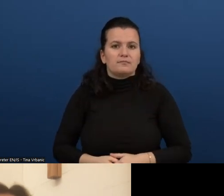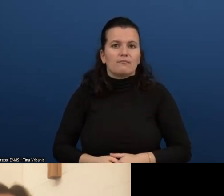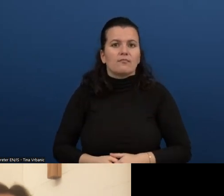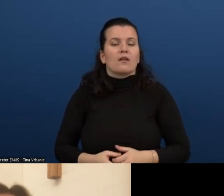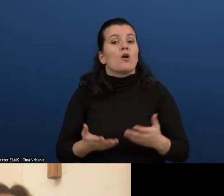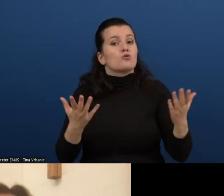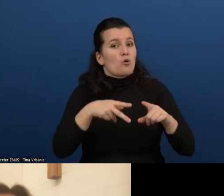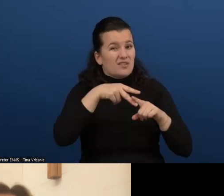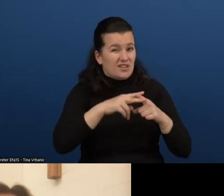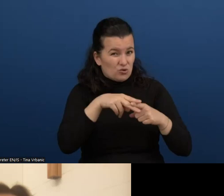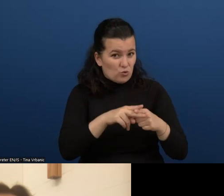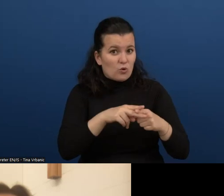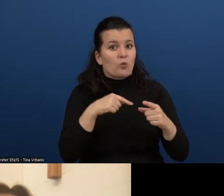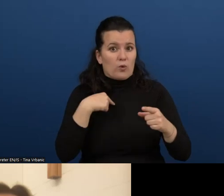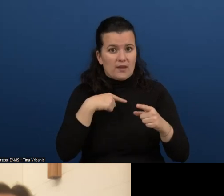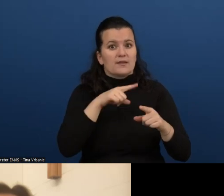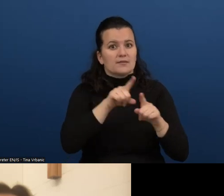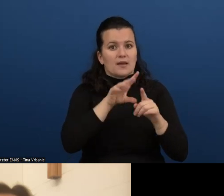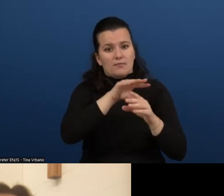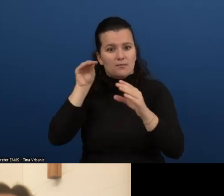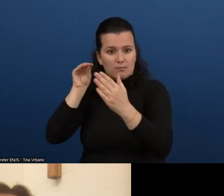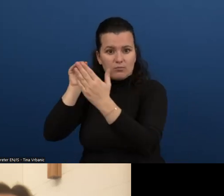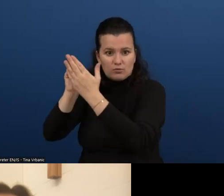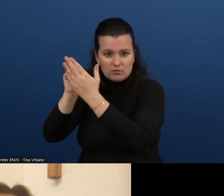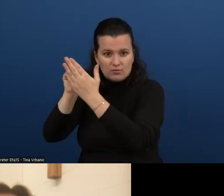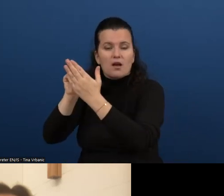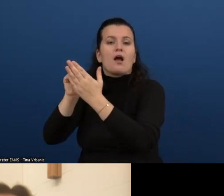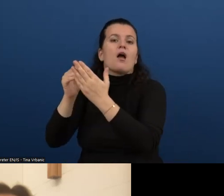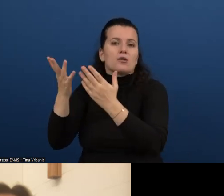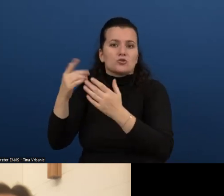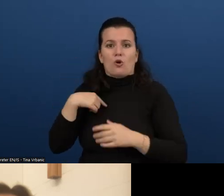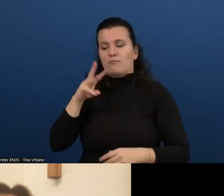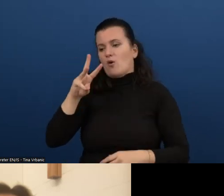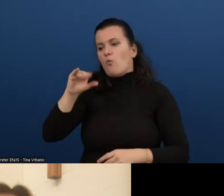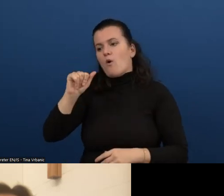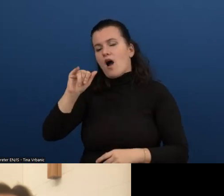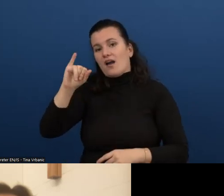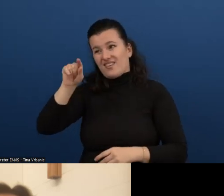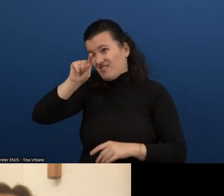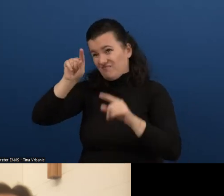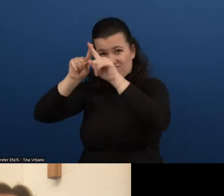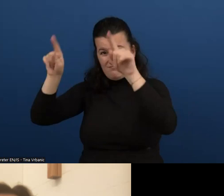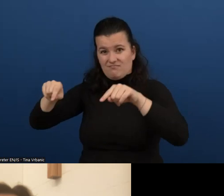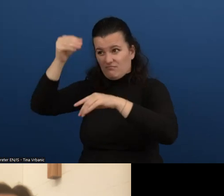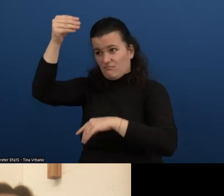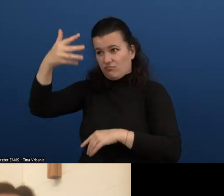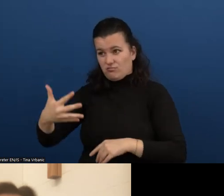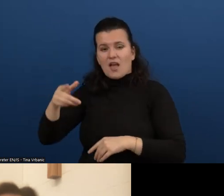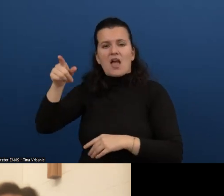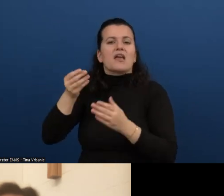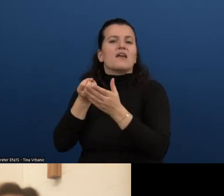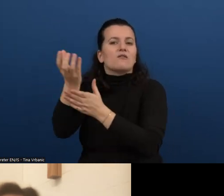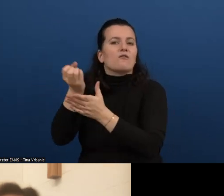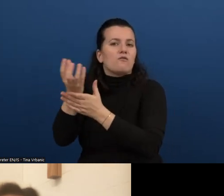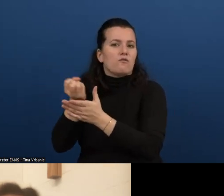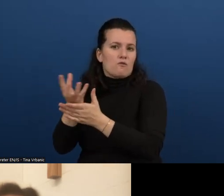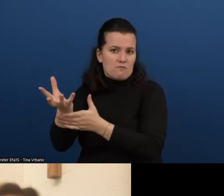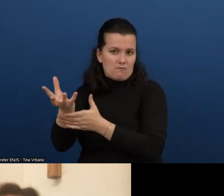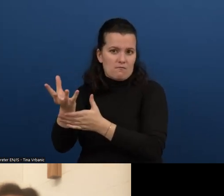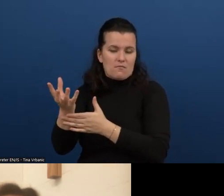So we also provide in W3C space the information that they share with us about how the implementation